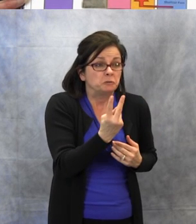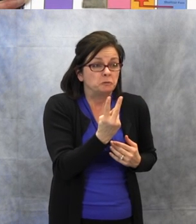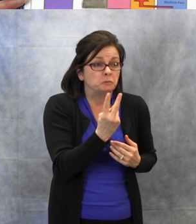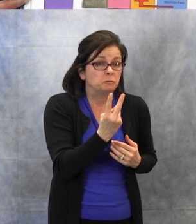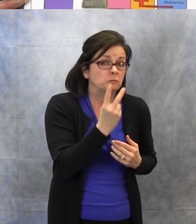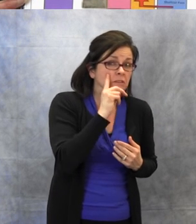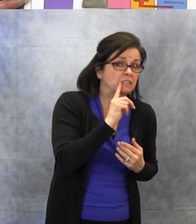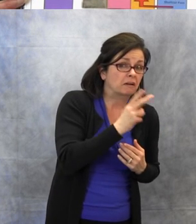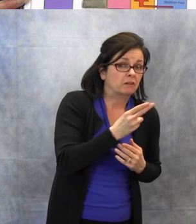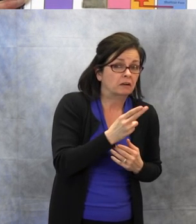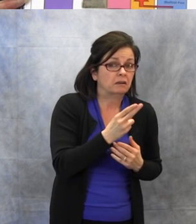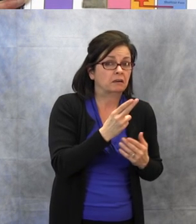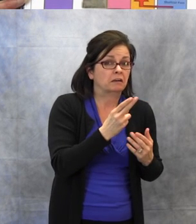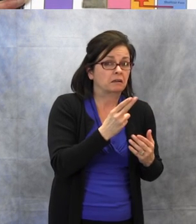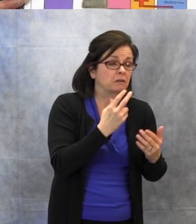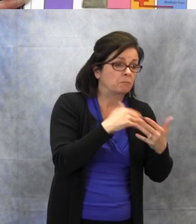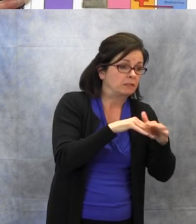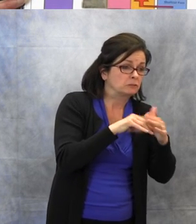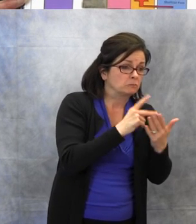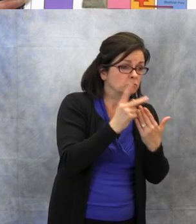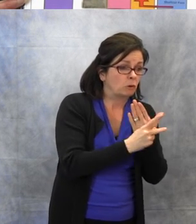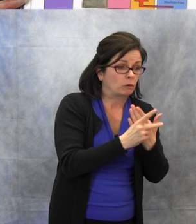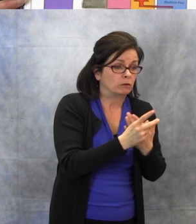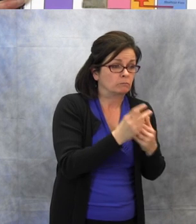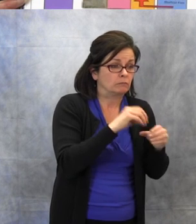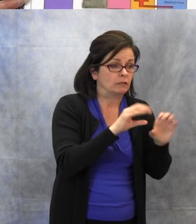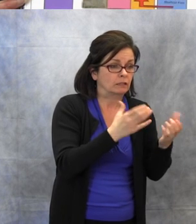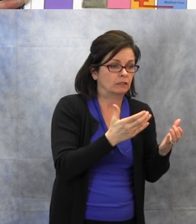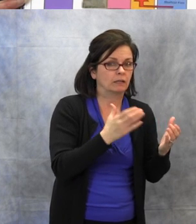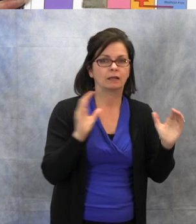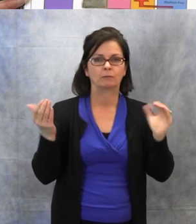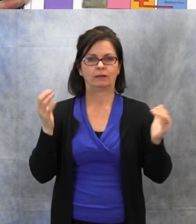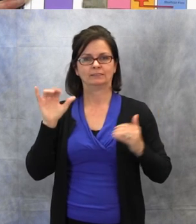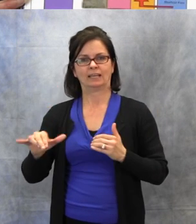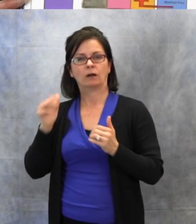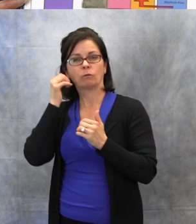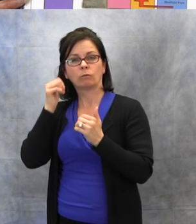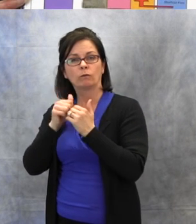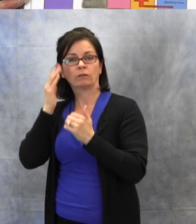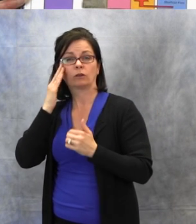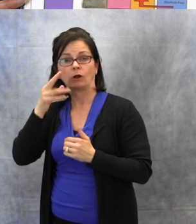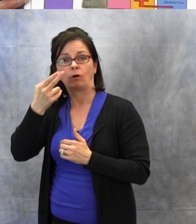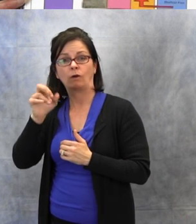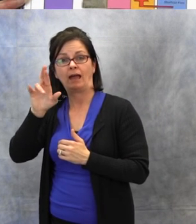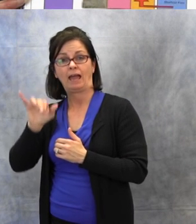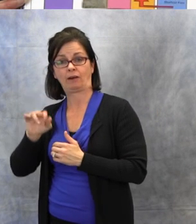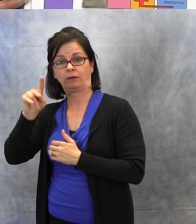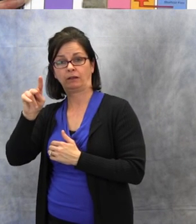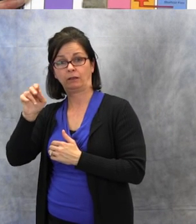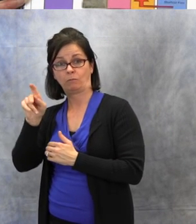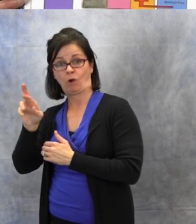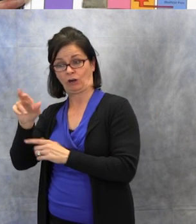Harry Potter was unique and going to his school. The kids have been enjoying this. I've done this